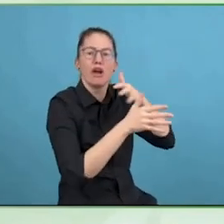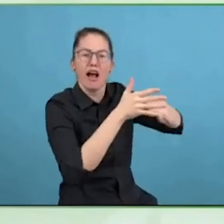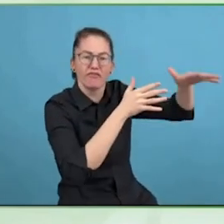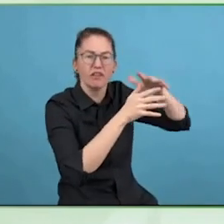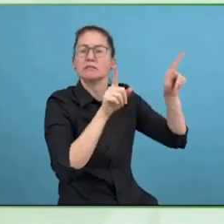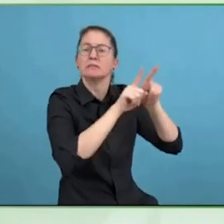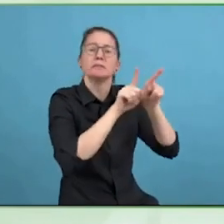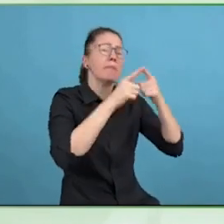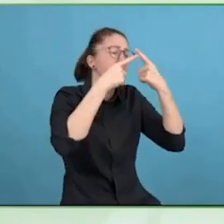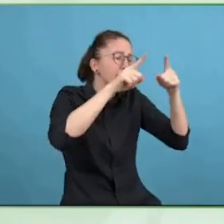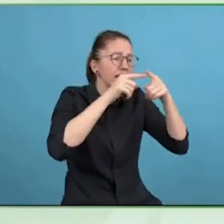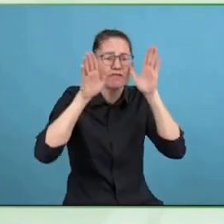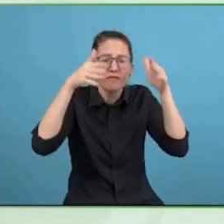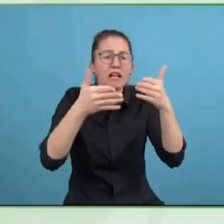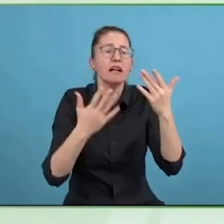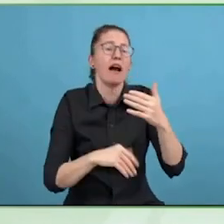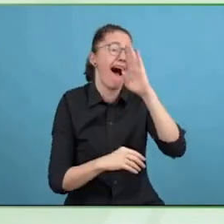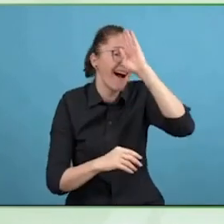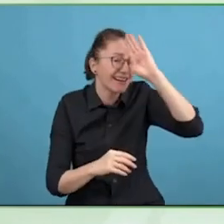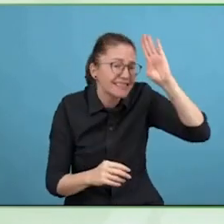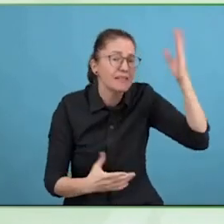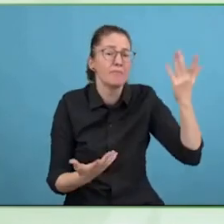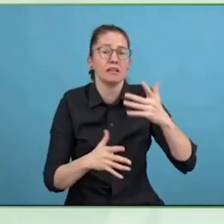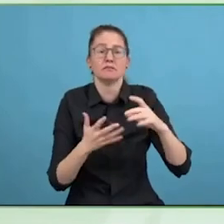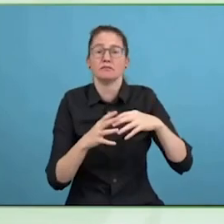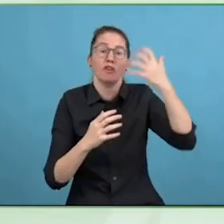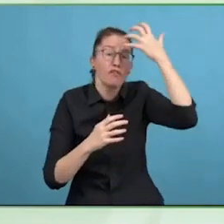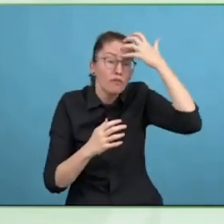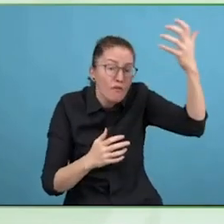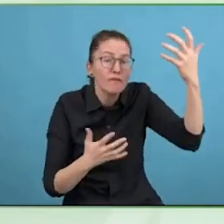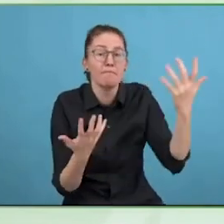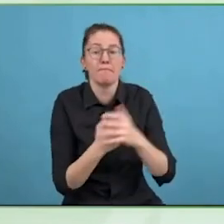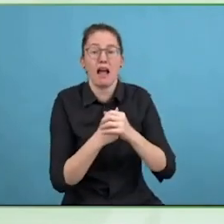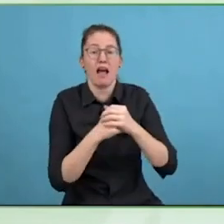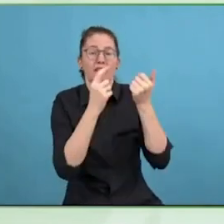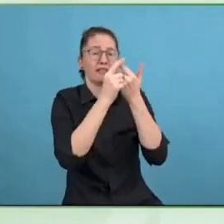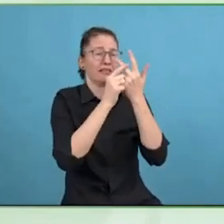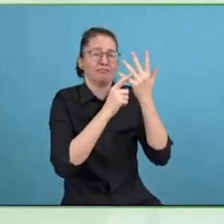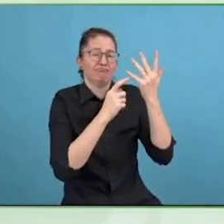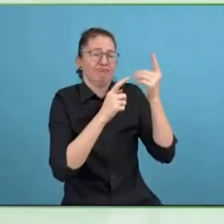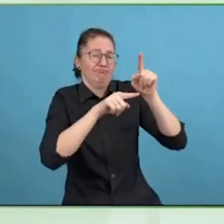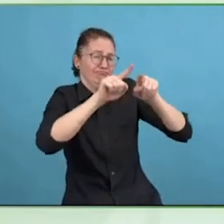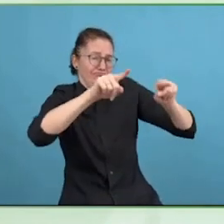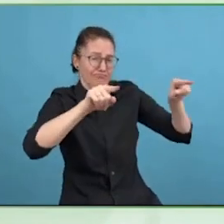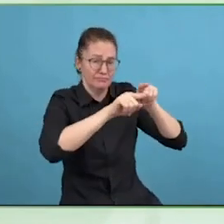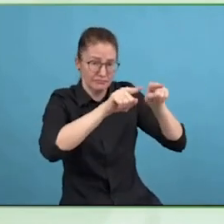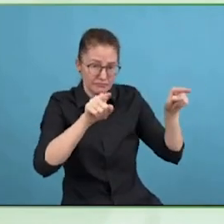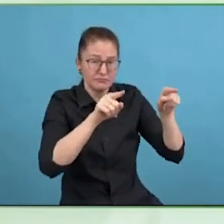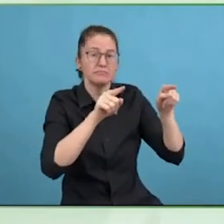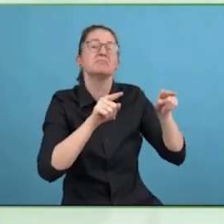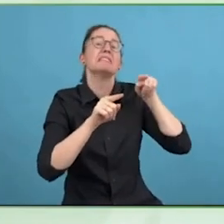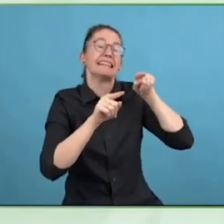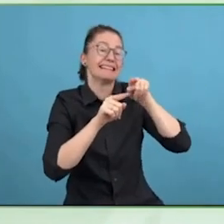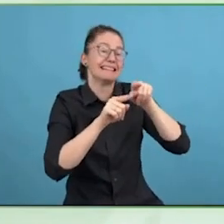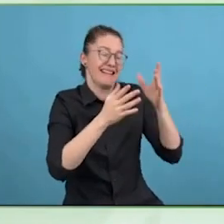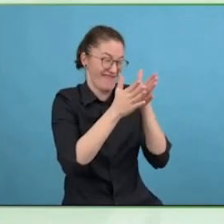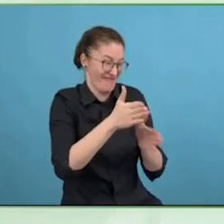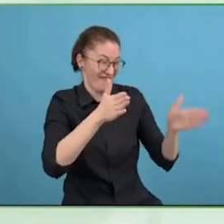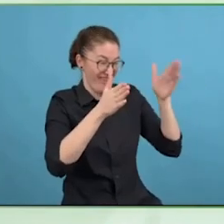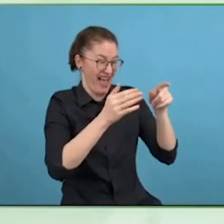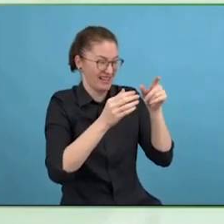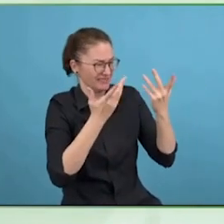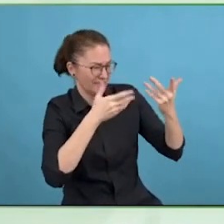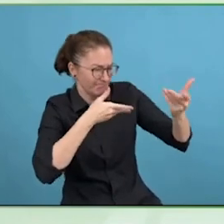If that is over quickly, if you want any more information about us